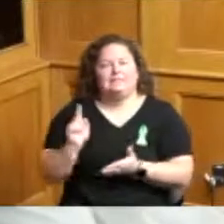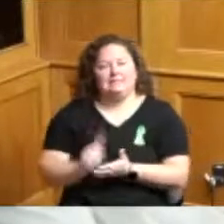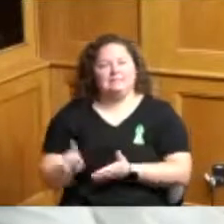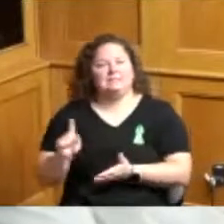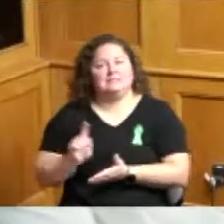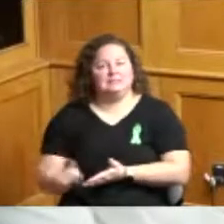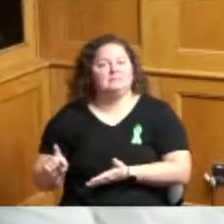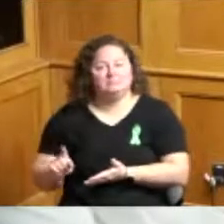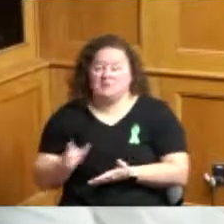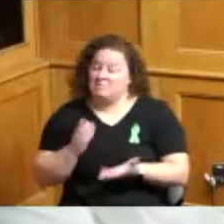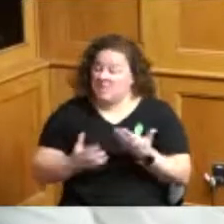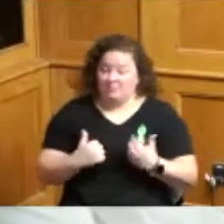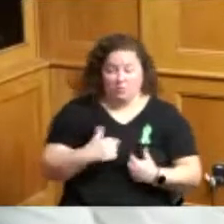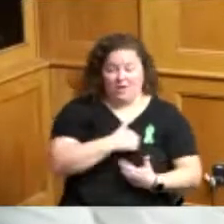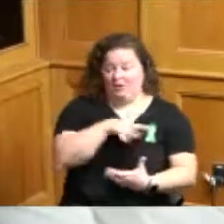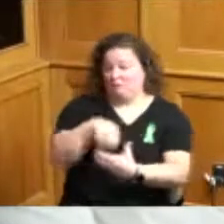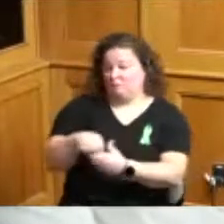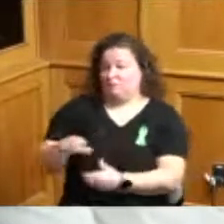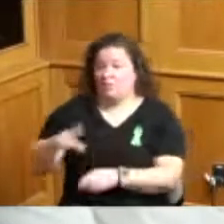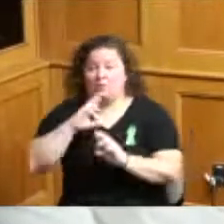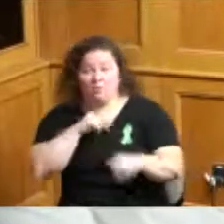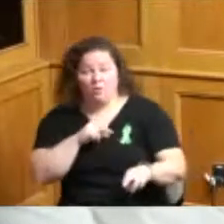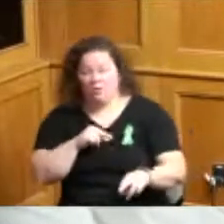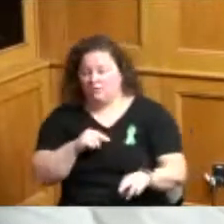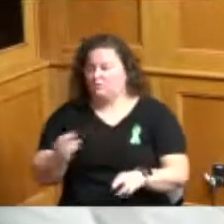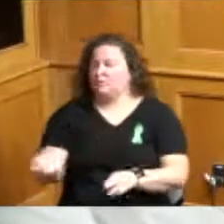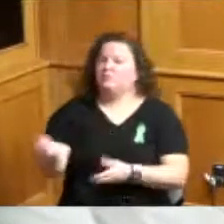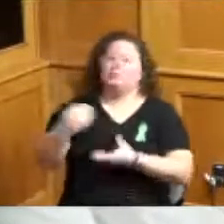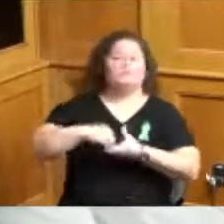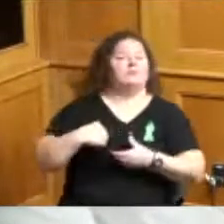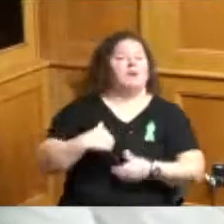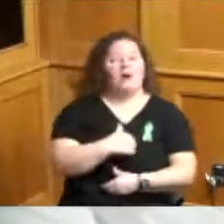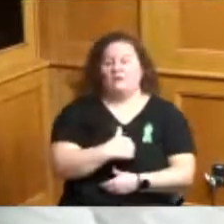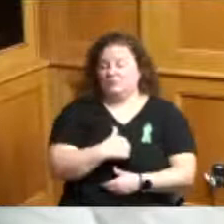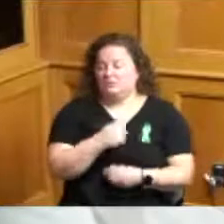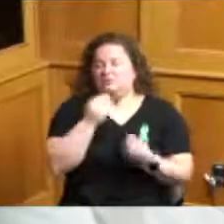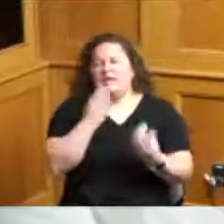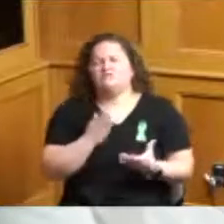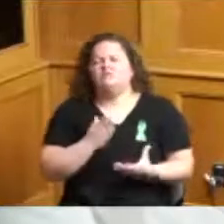report who has been you know people have been helped so we know kind of people's been helped